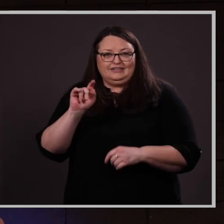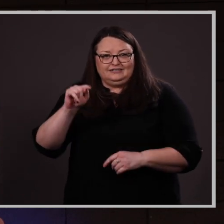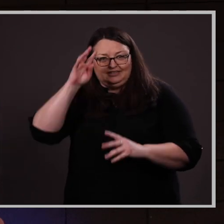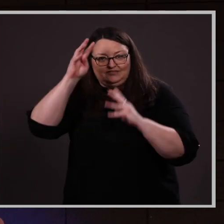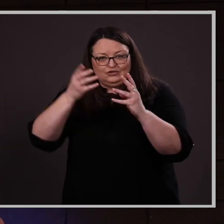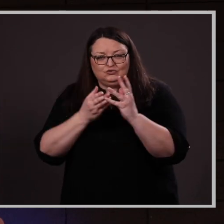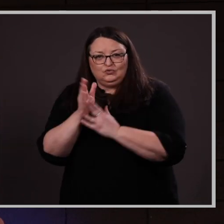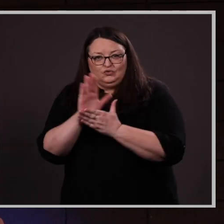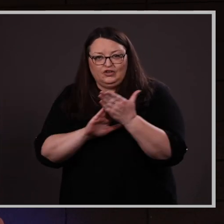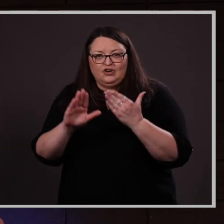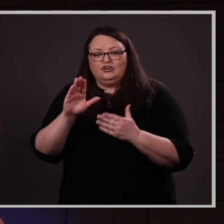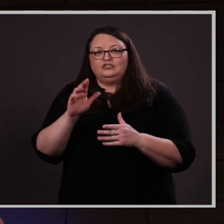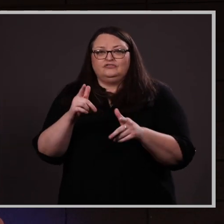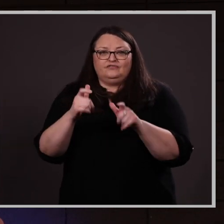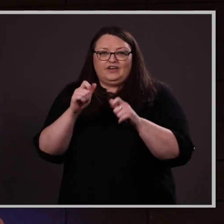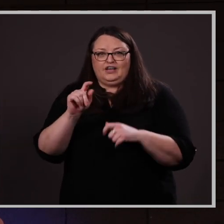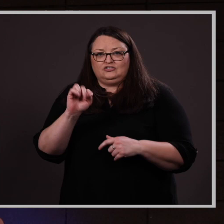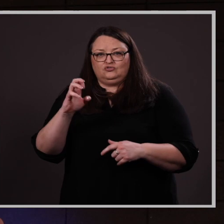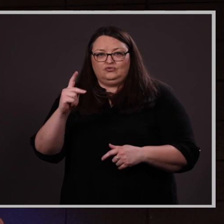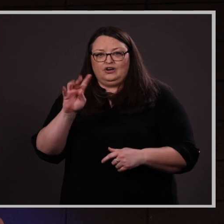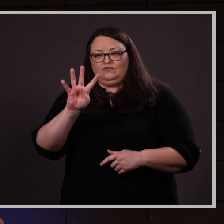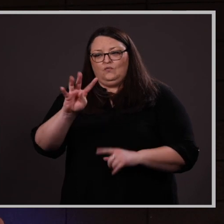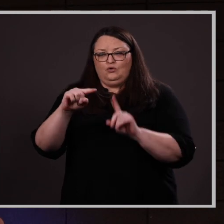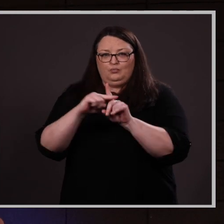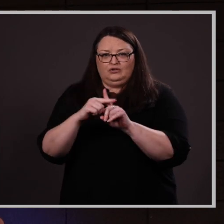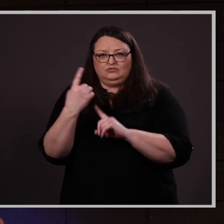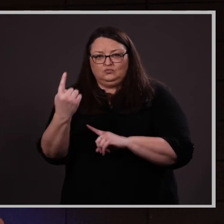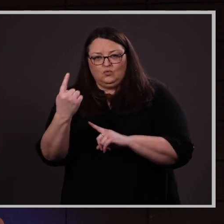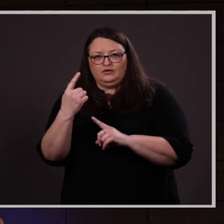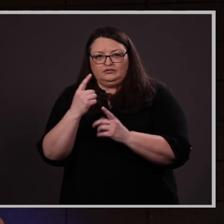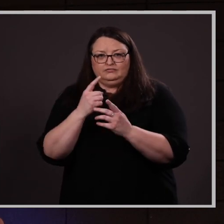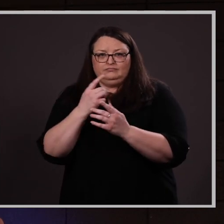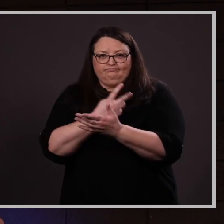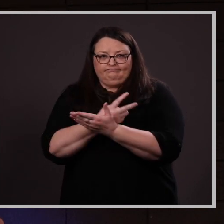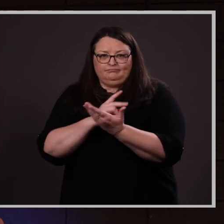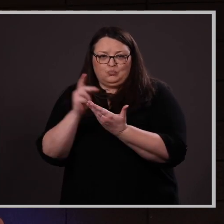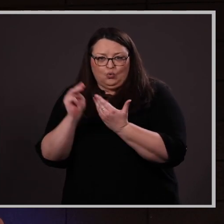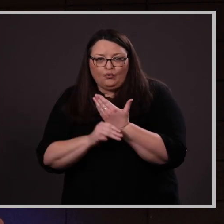Innovation through the college fast track (4+1) integrated program and is well on her